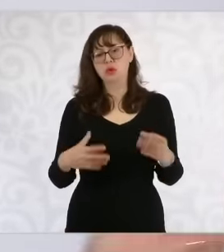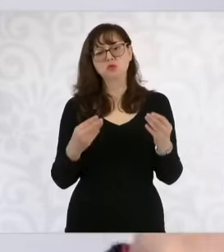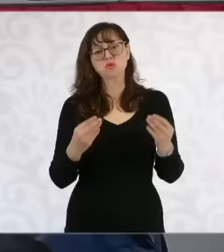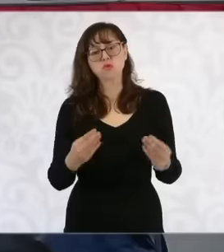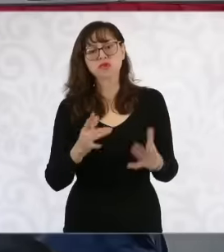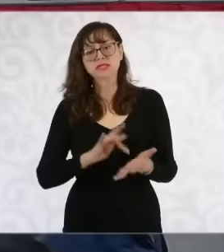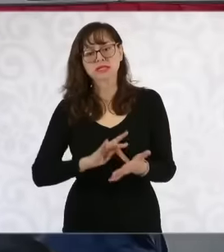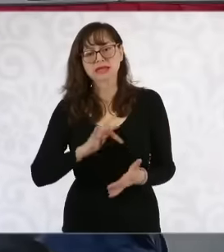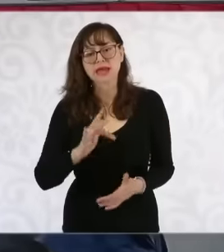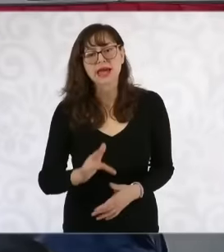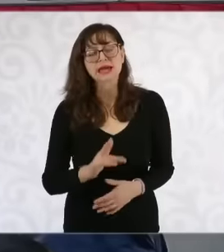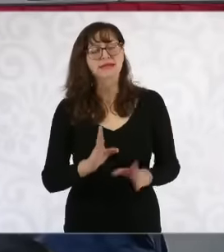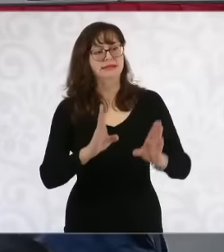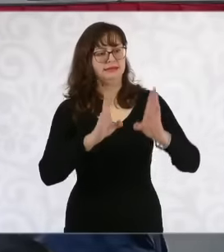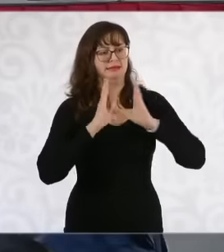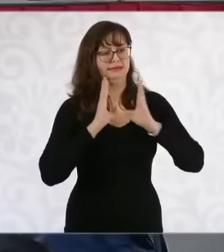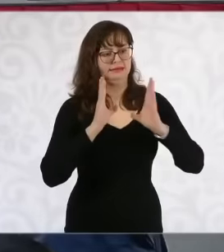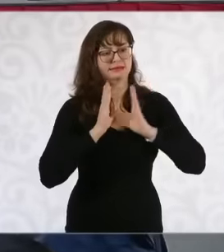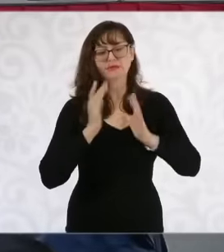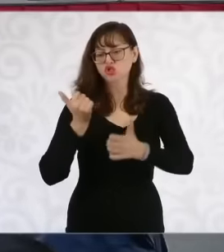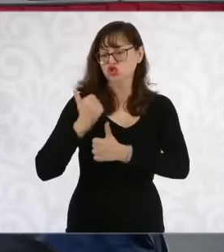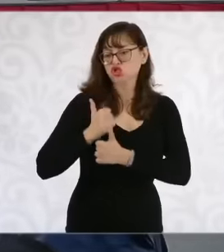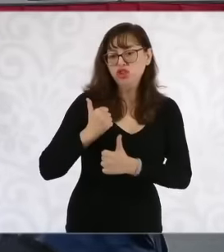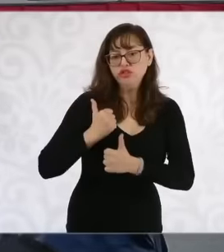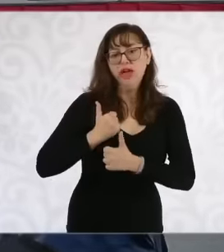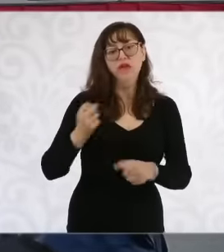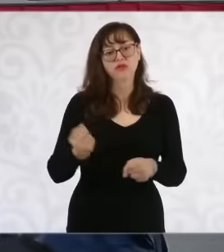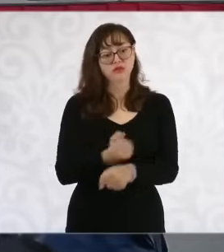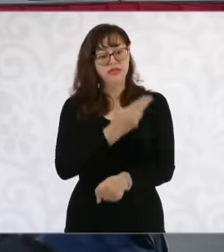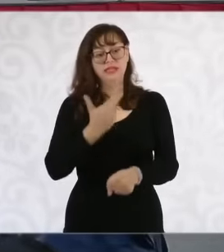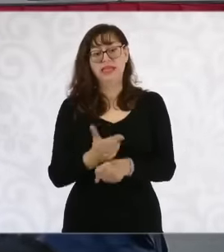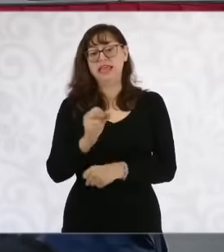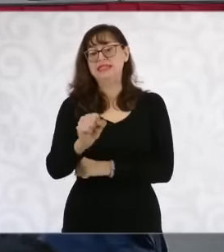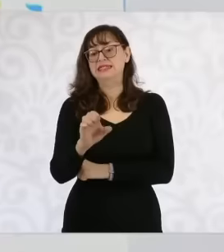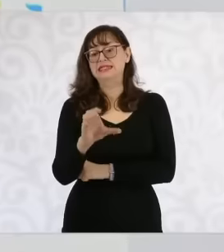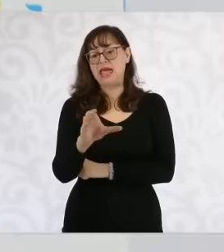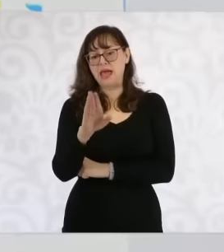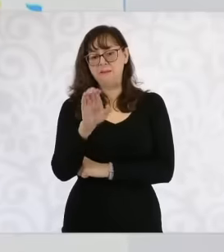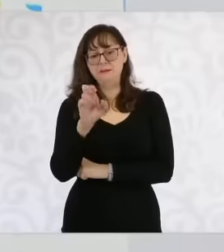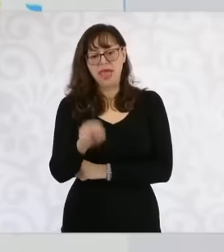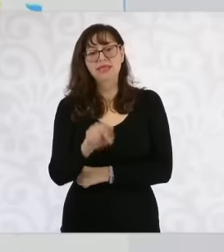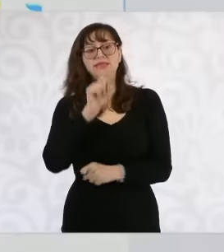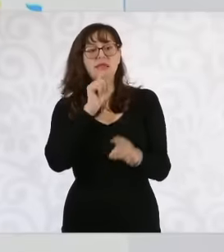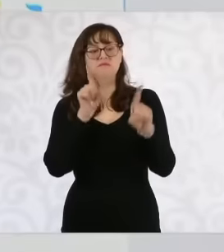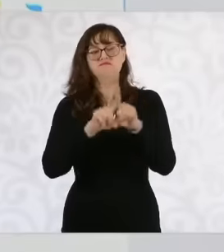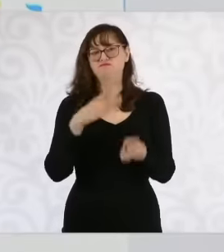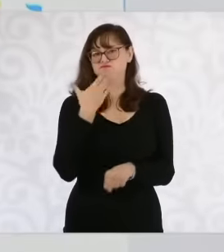welfare secretariat, which is prepared for situations of this type and at this time